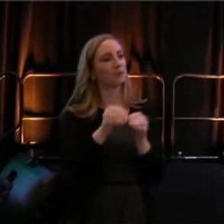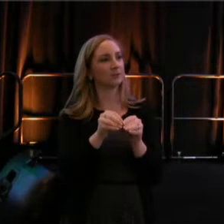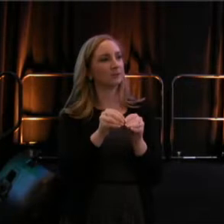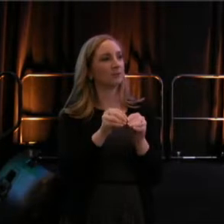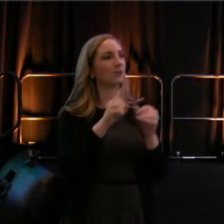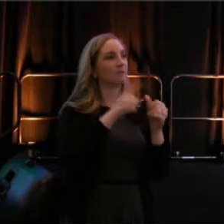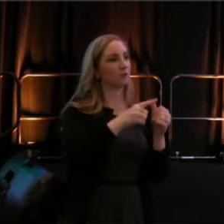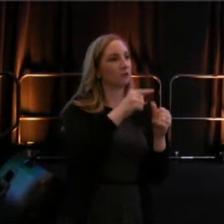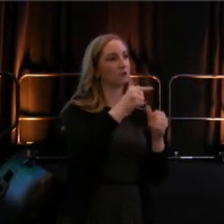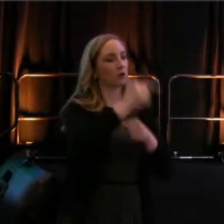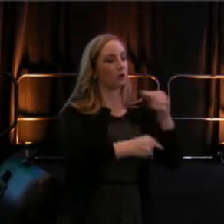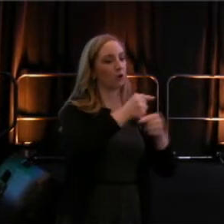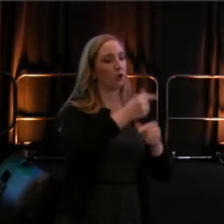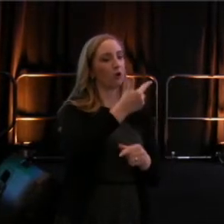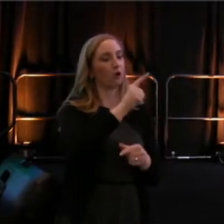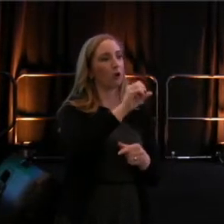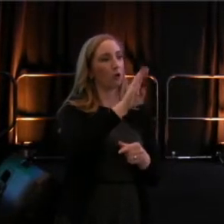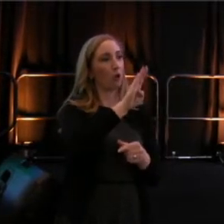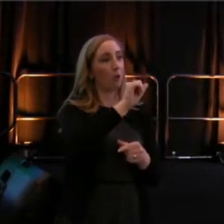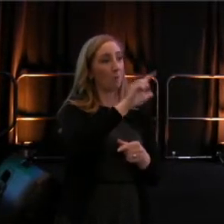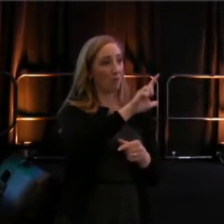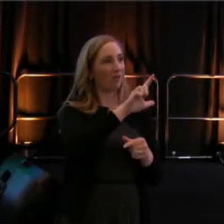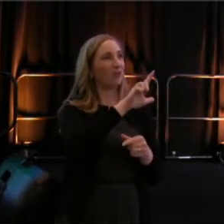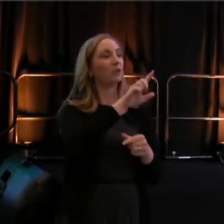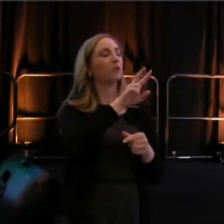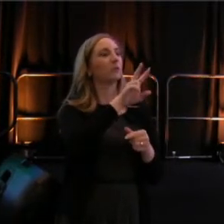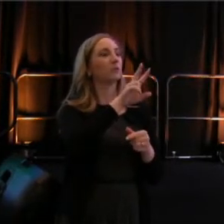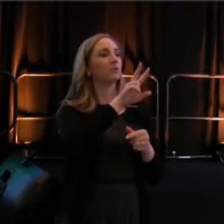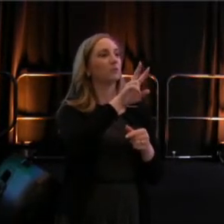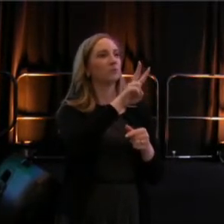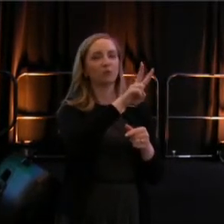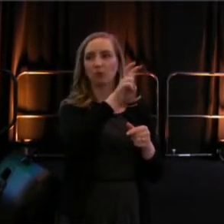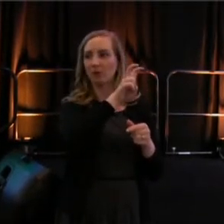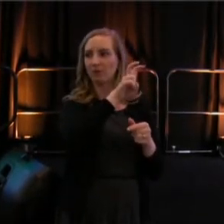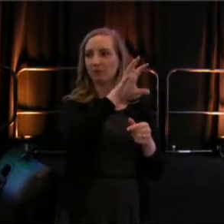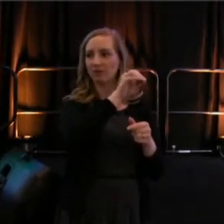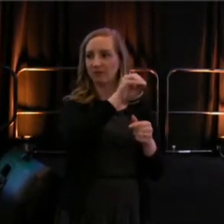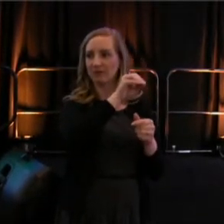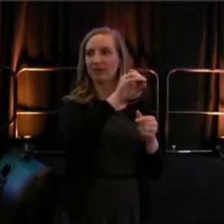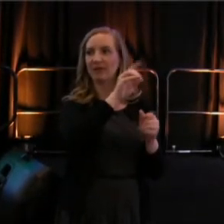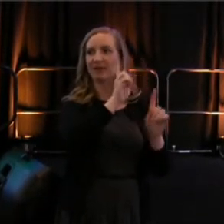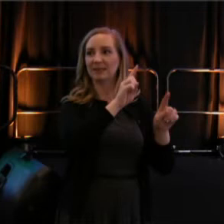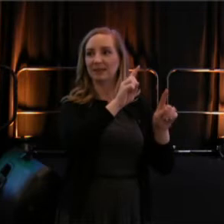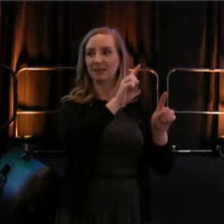125 attendees from 25 countries, for really powerful conversations